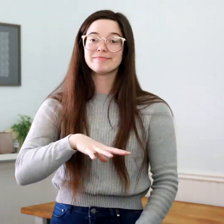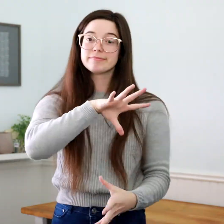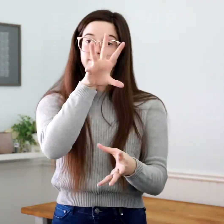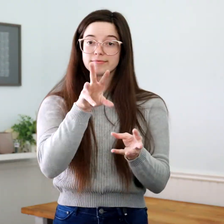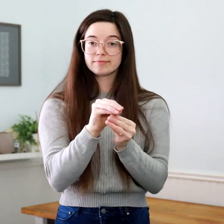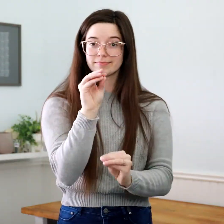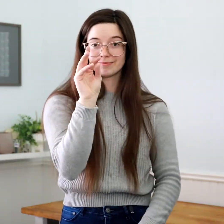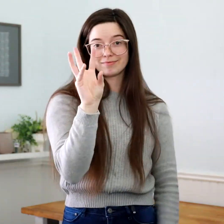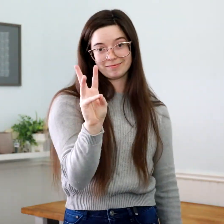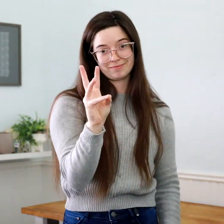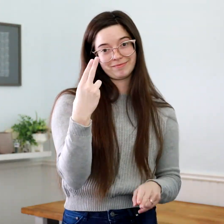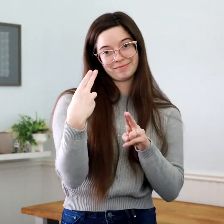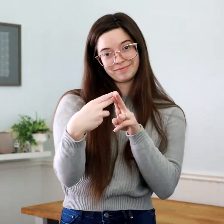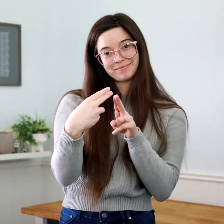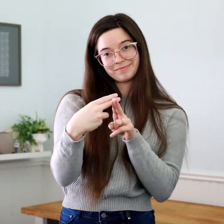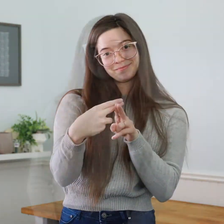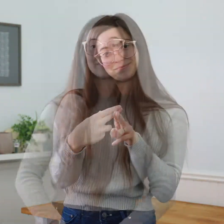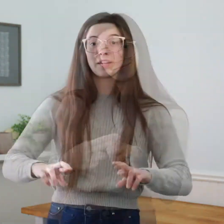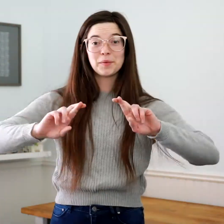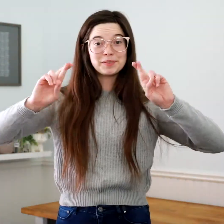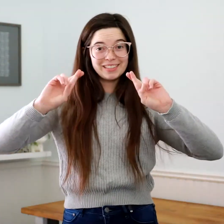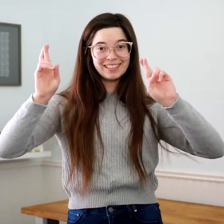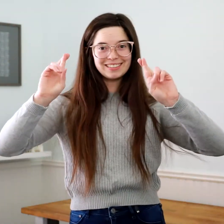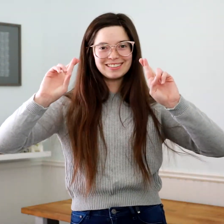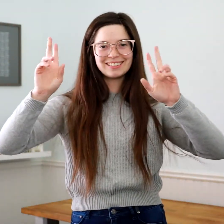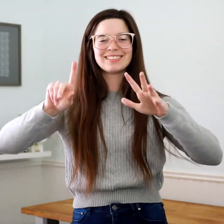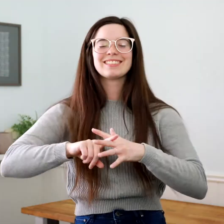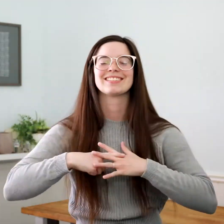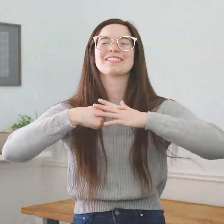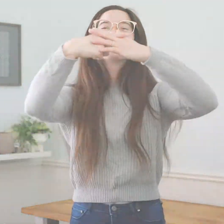There's a total of 6 names! Are you ready?